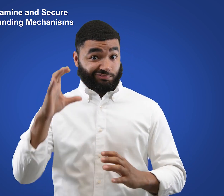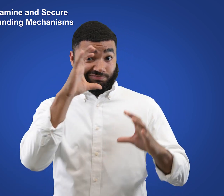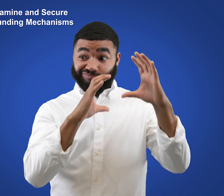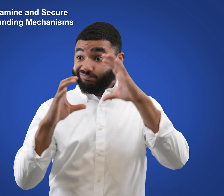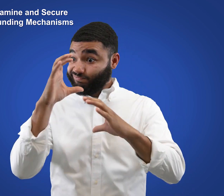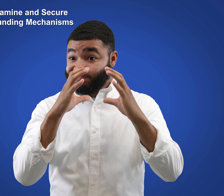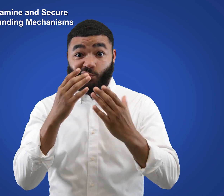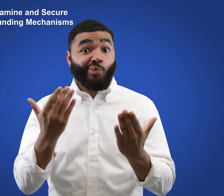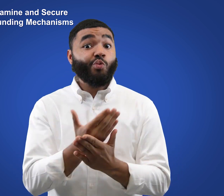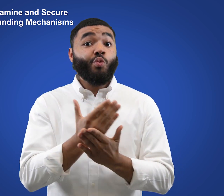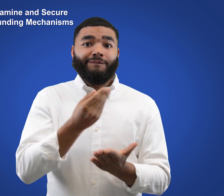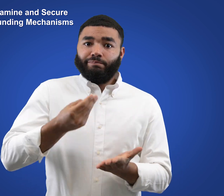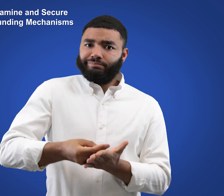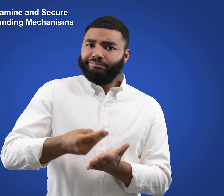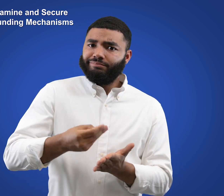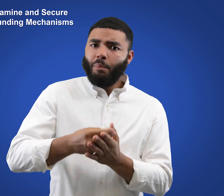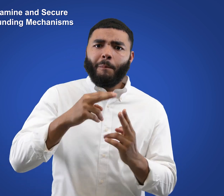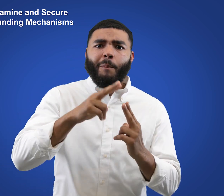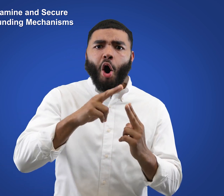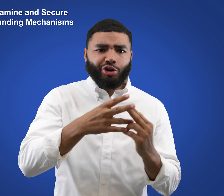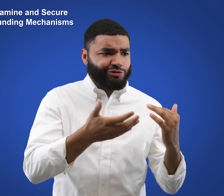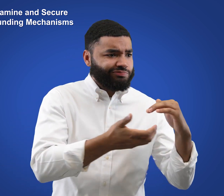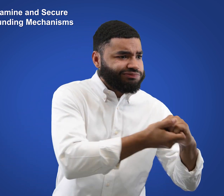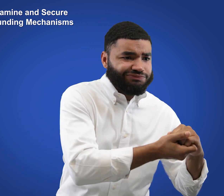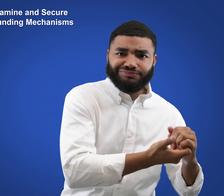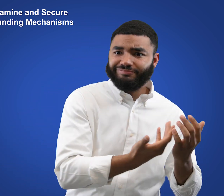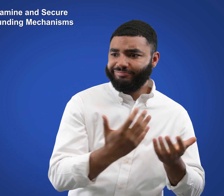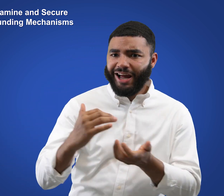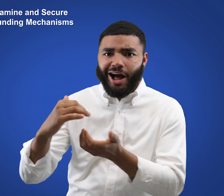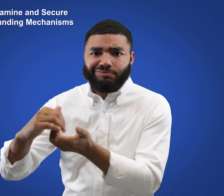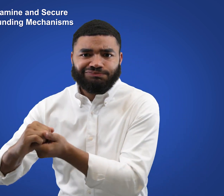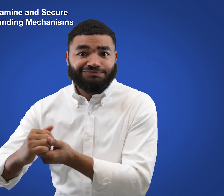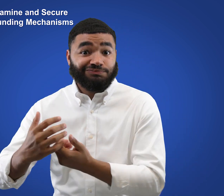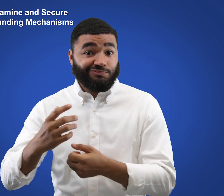Seek out new funding partners